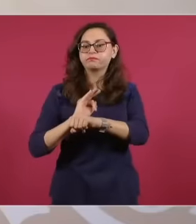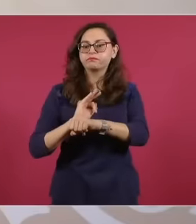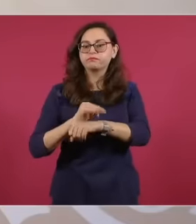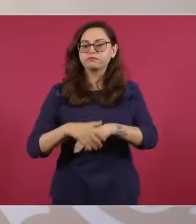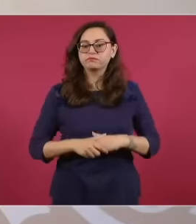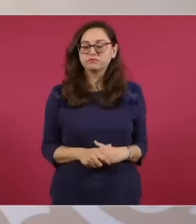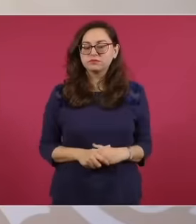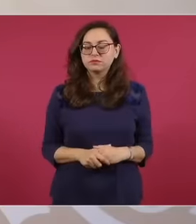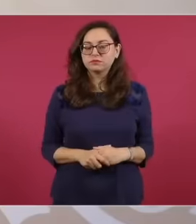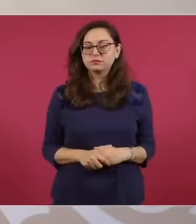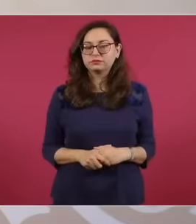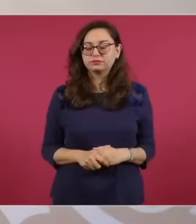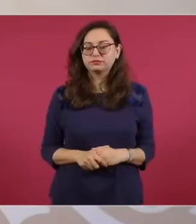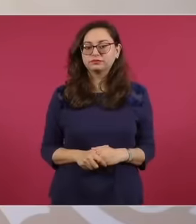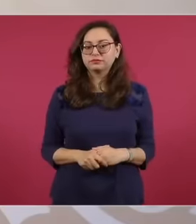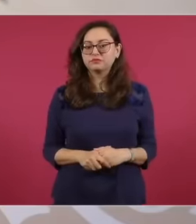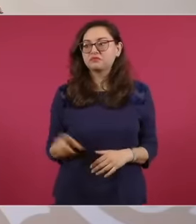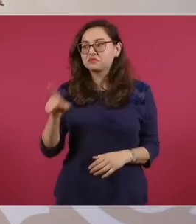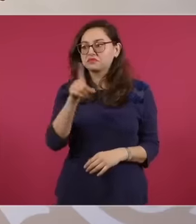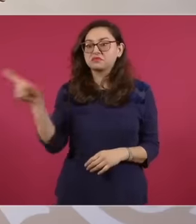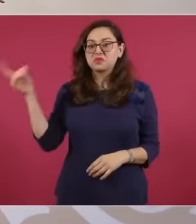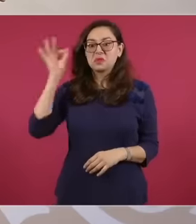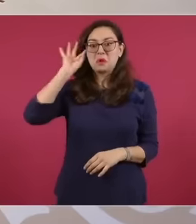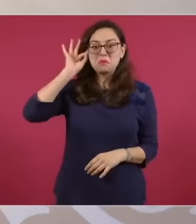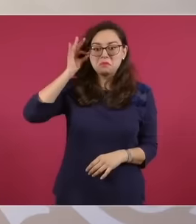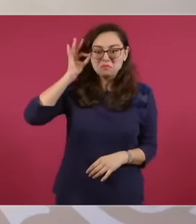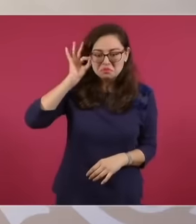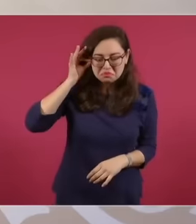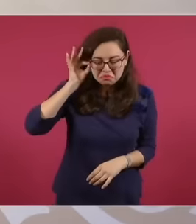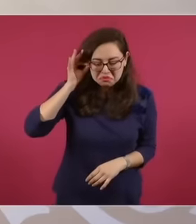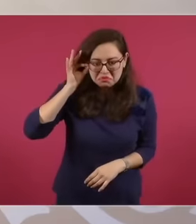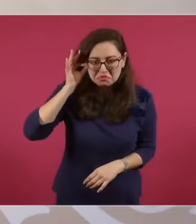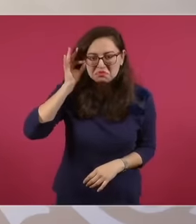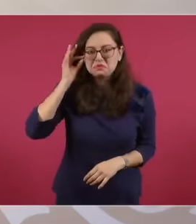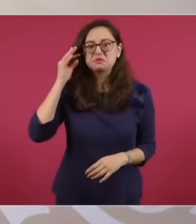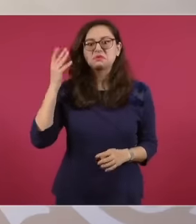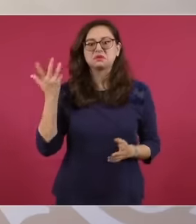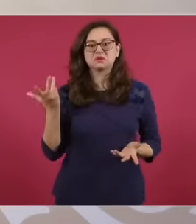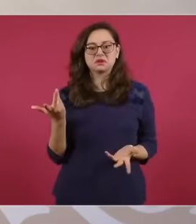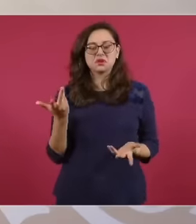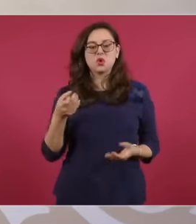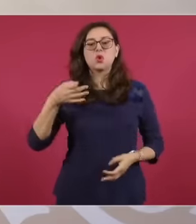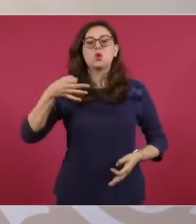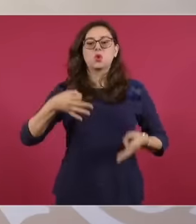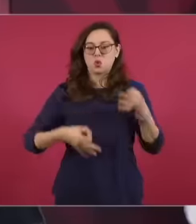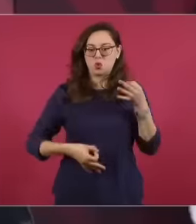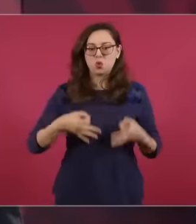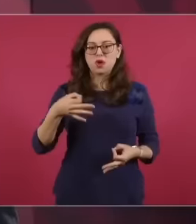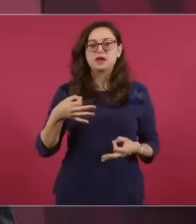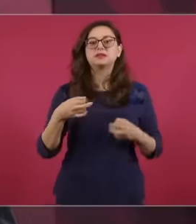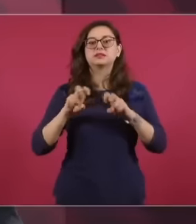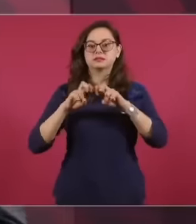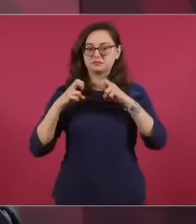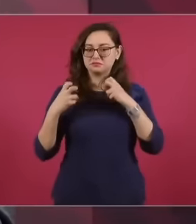They bring judges and magistrates and